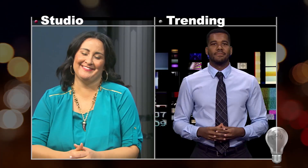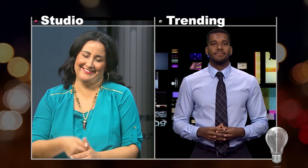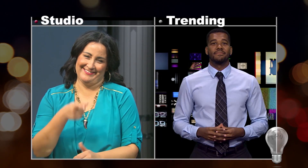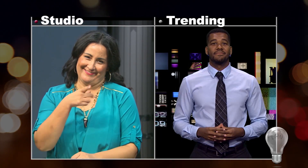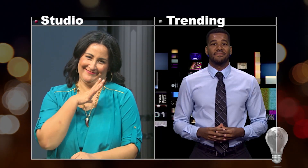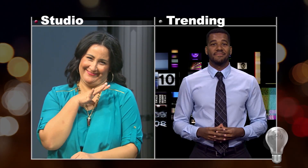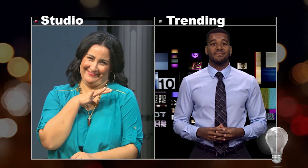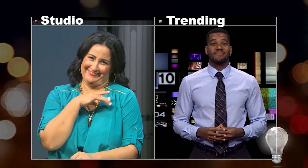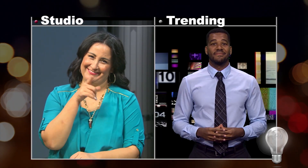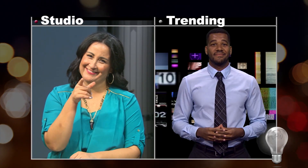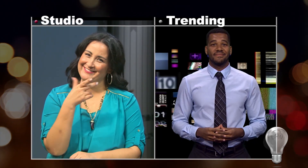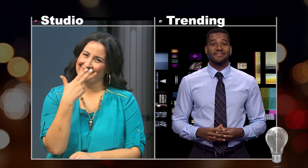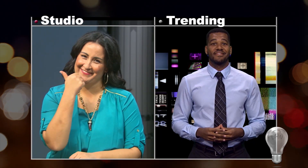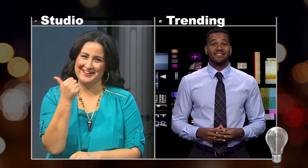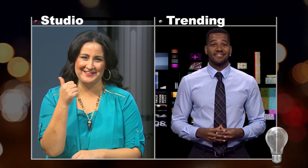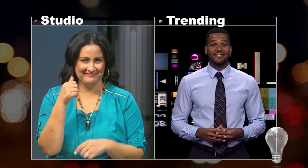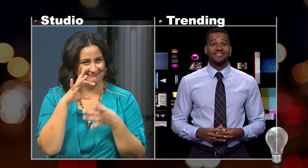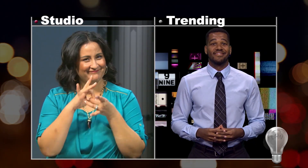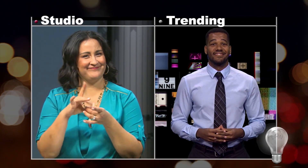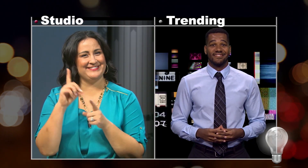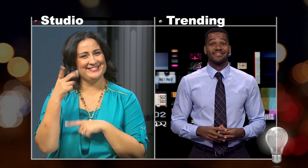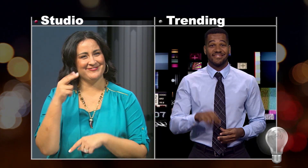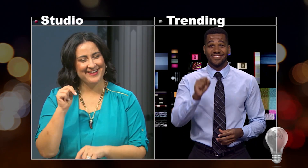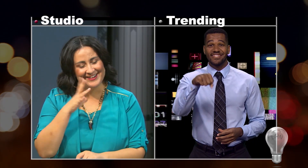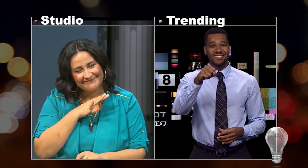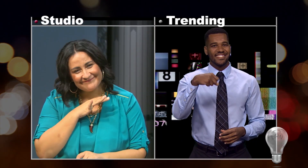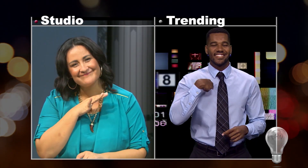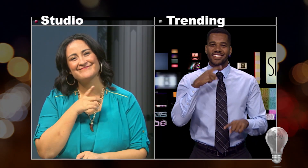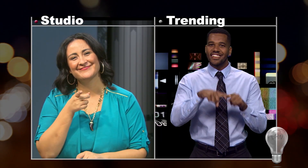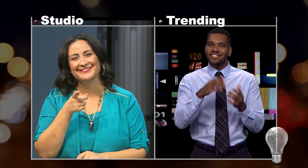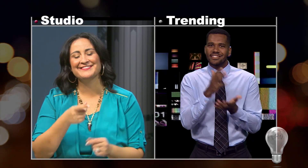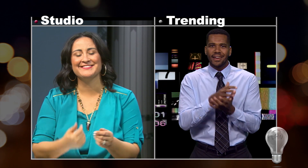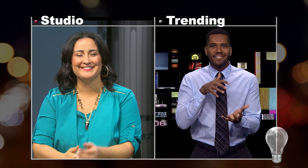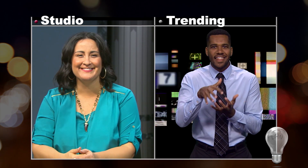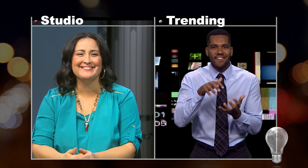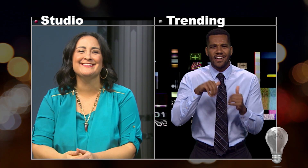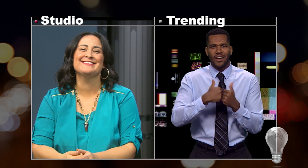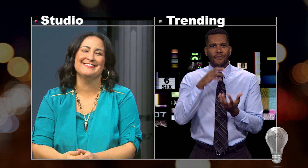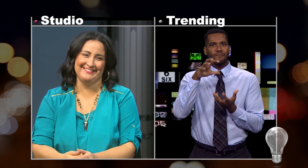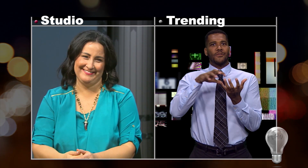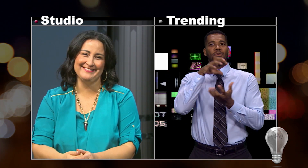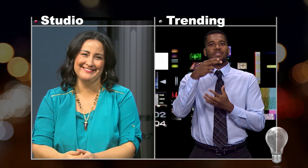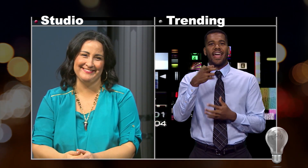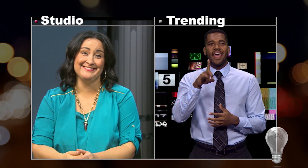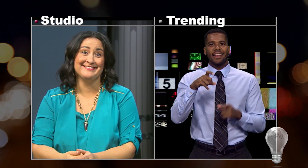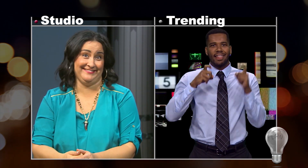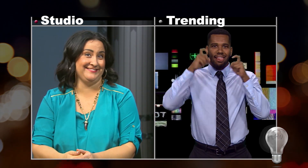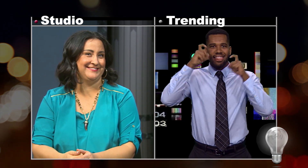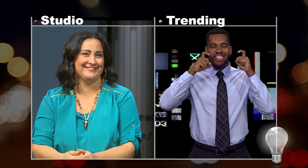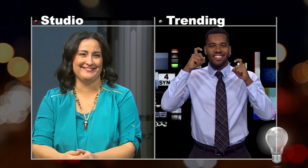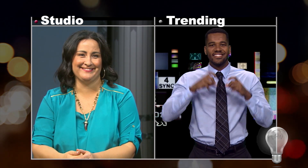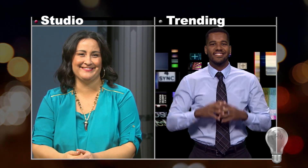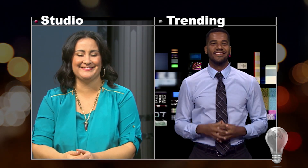Haha what a great video! I love that she made it about us! Right? I can’t stop laughing at how confused Hedy always gets.